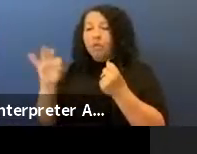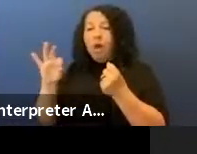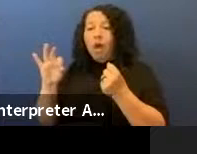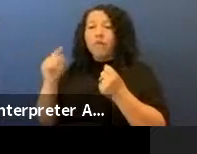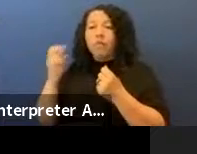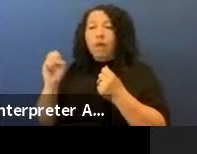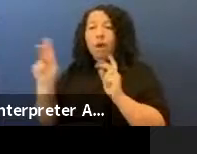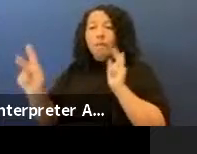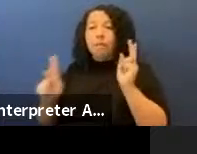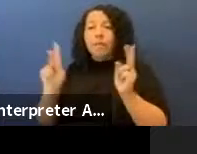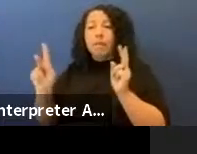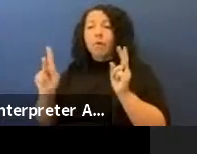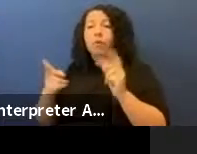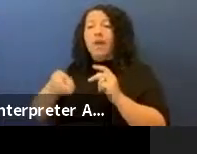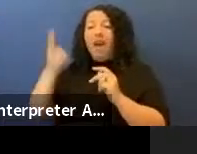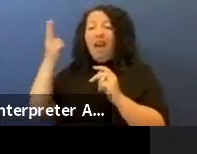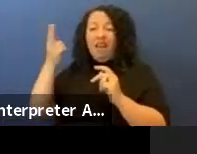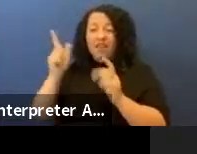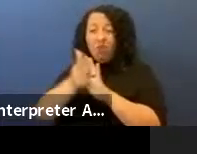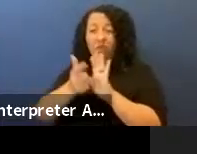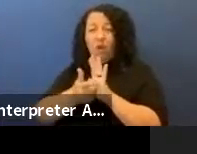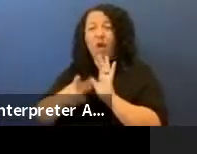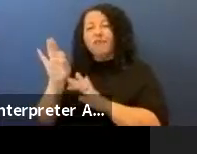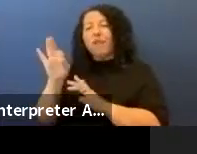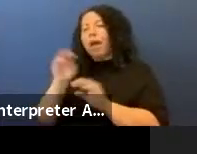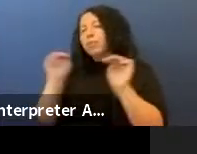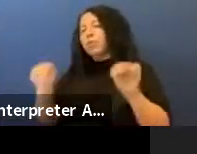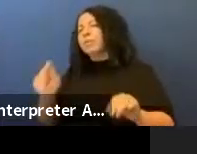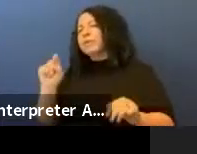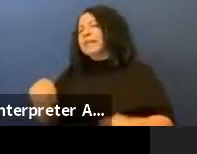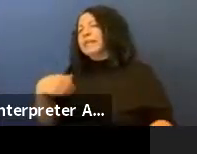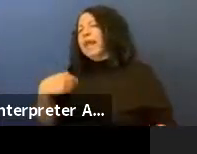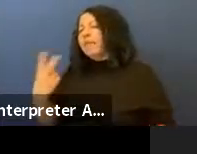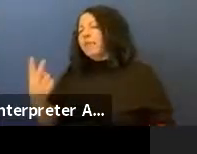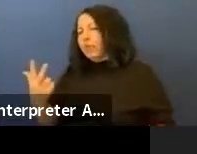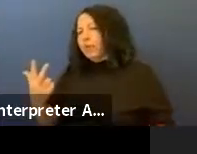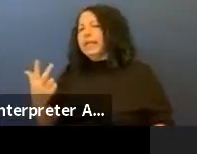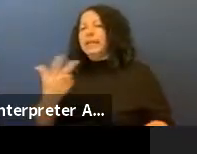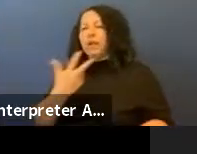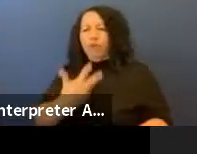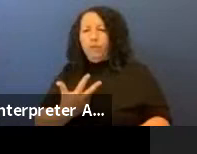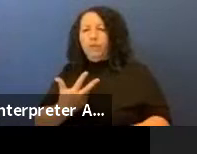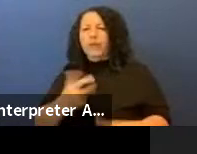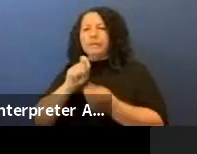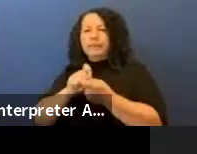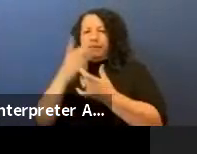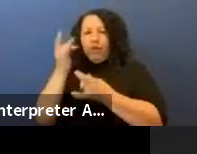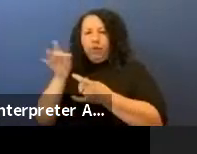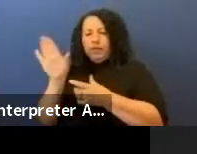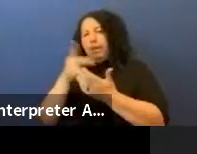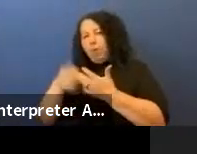and I find that museums need to have three particular interests in their programming. One is the